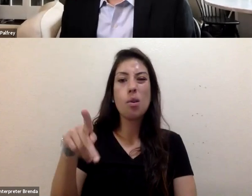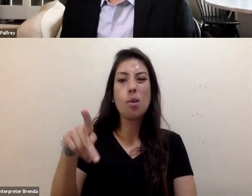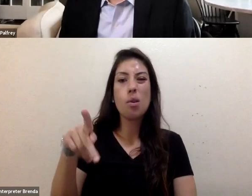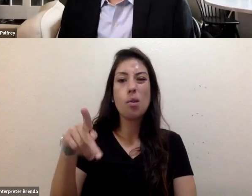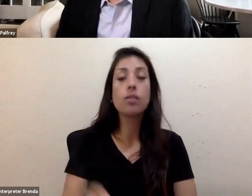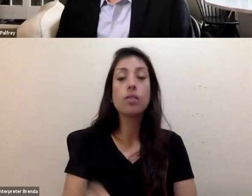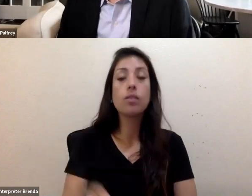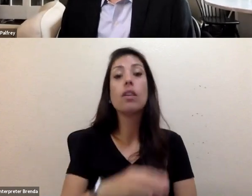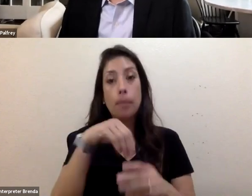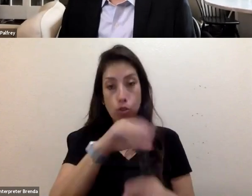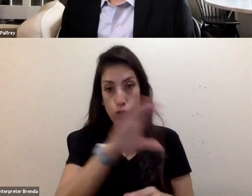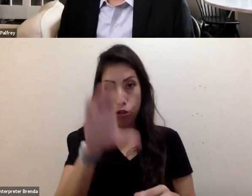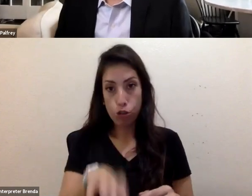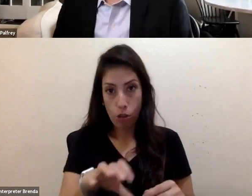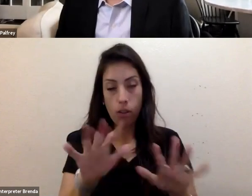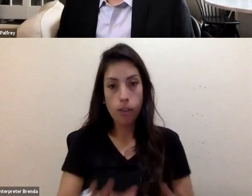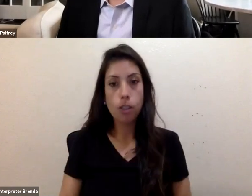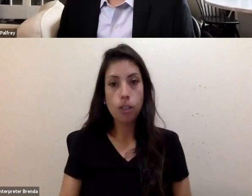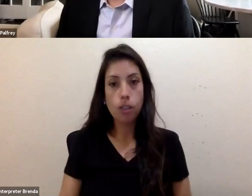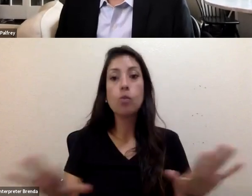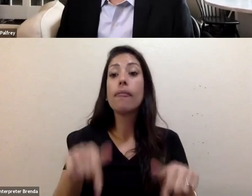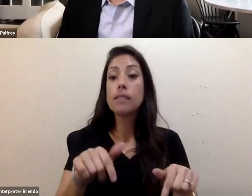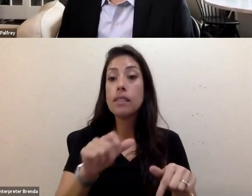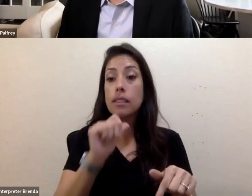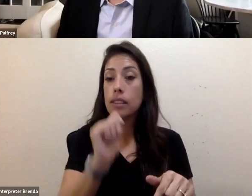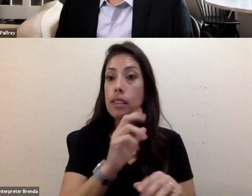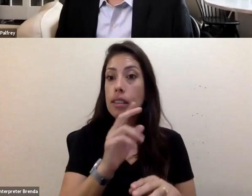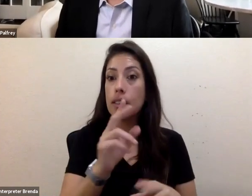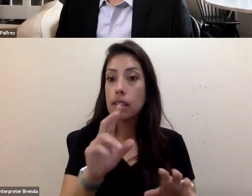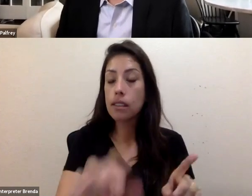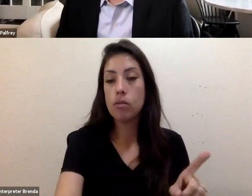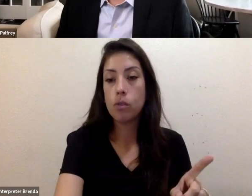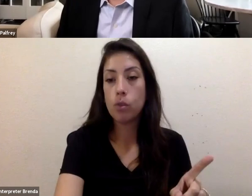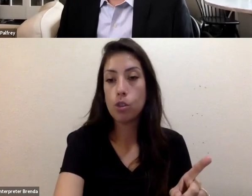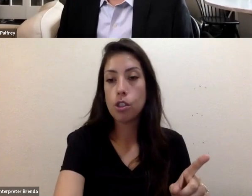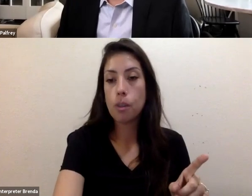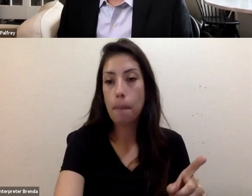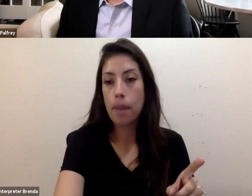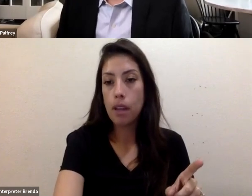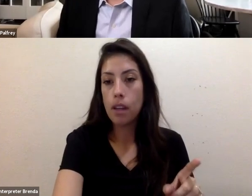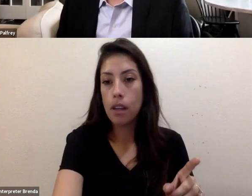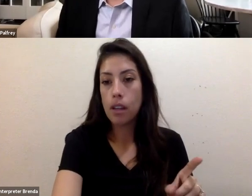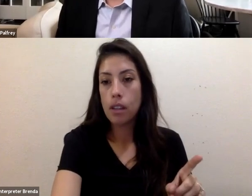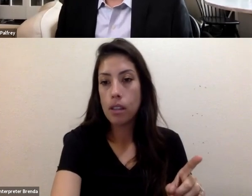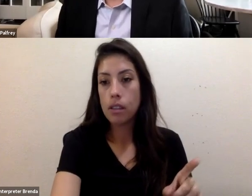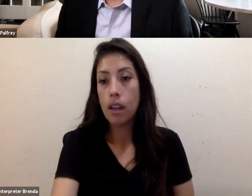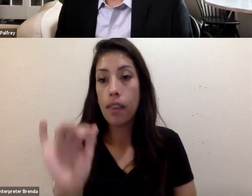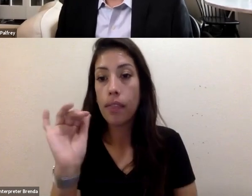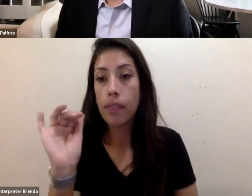and as a land acknowledgement, this is the unceded land of the Council of Three Fires, the Ottawa, the Ojibwe, and the Pottawatomie nations.